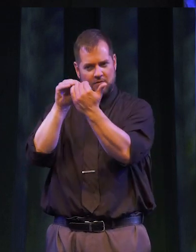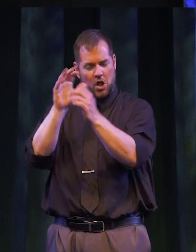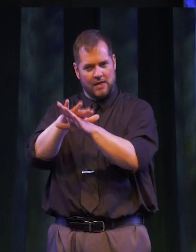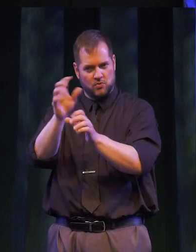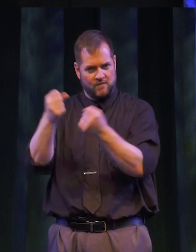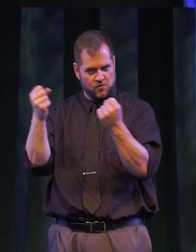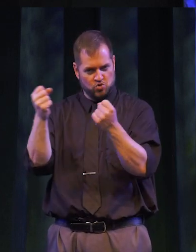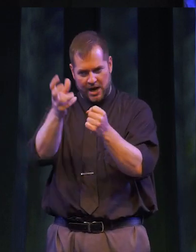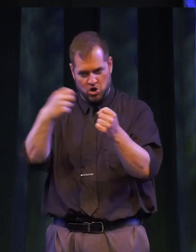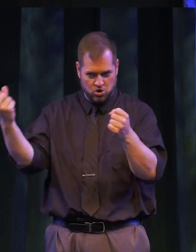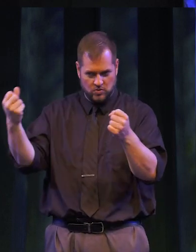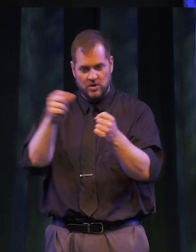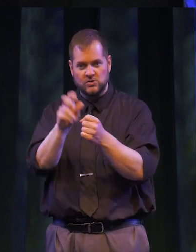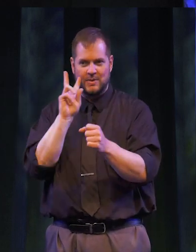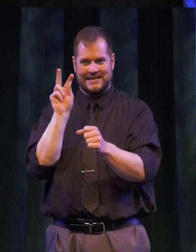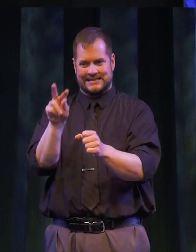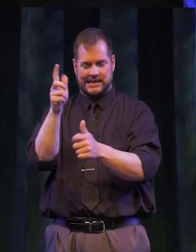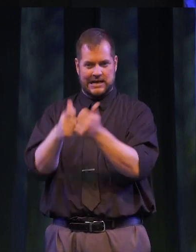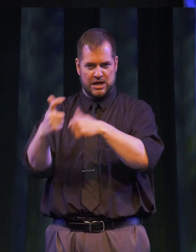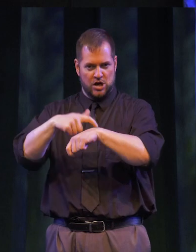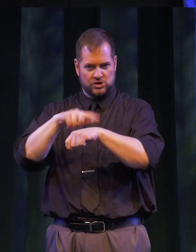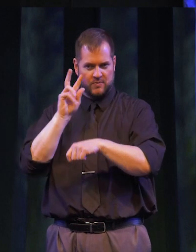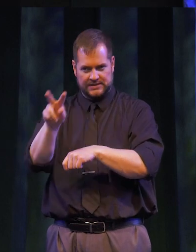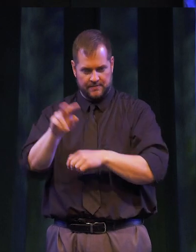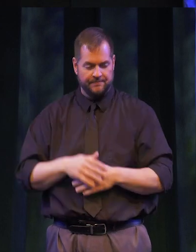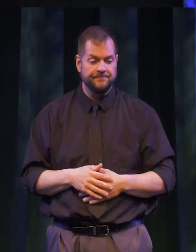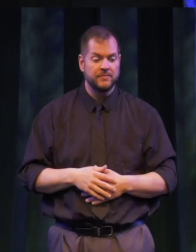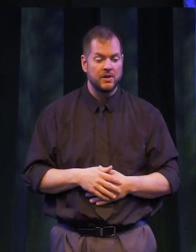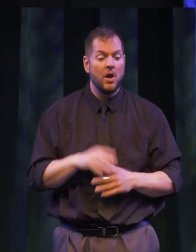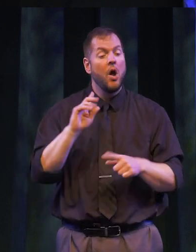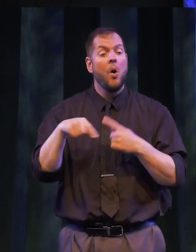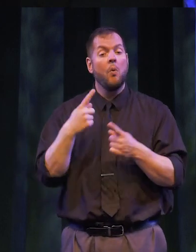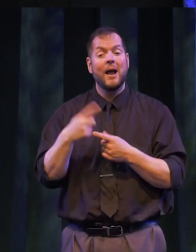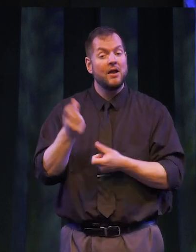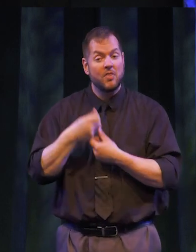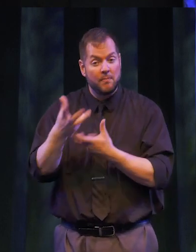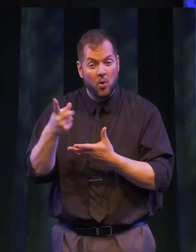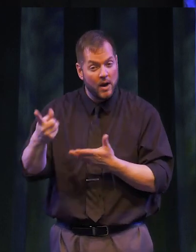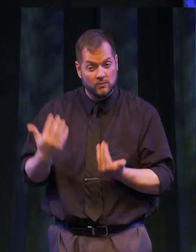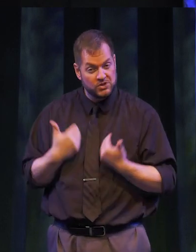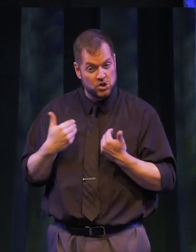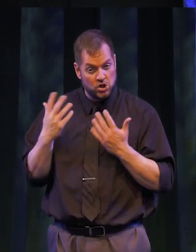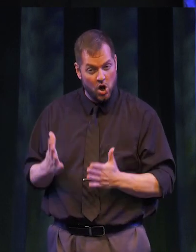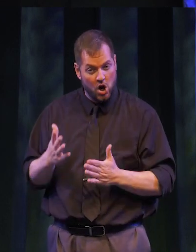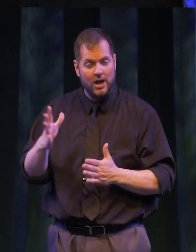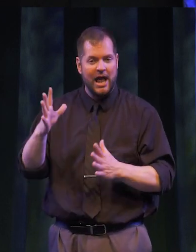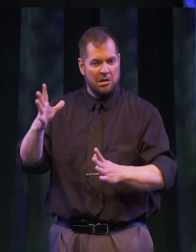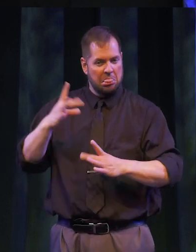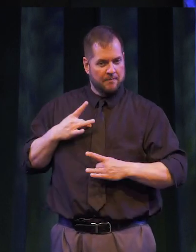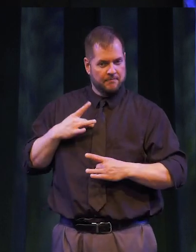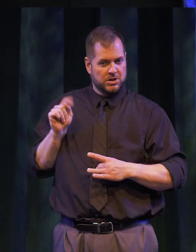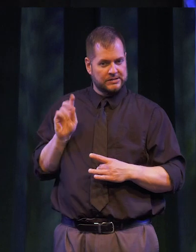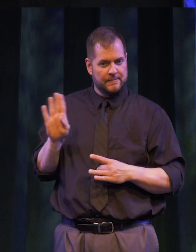it each time we opened the door. When the poet was young, he contracted tuberculosis